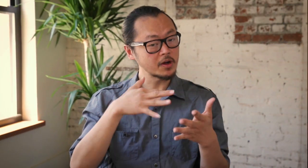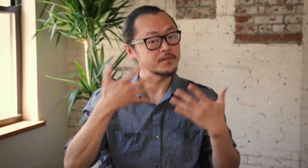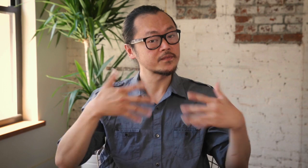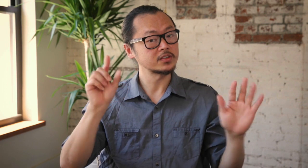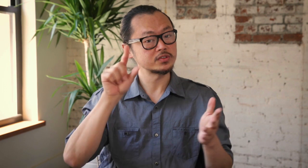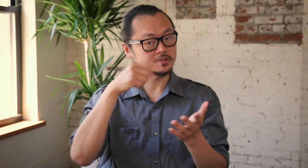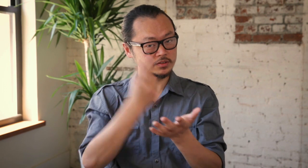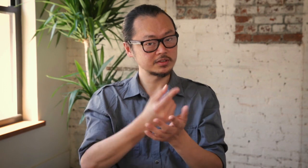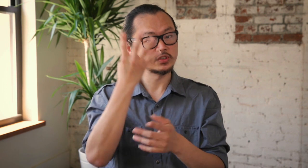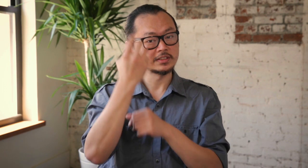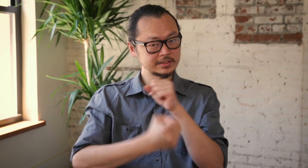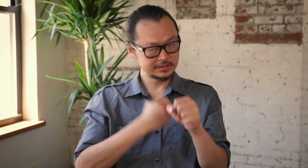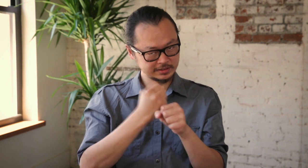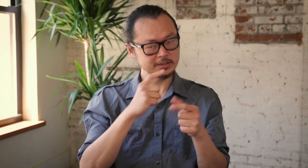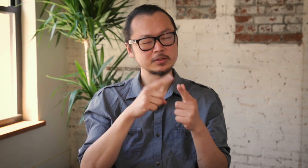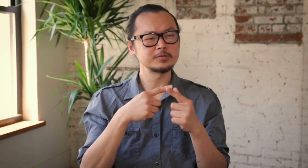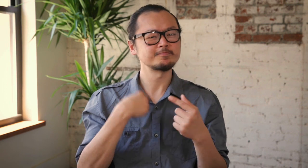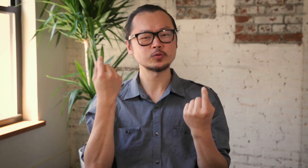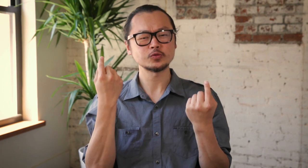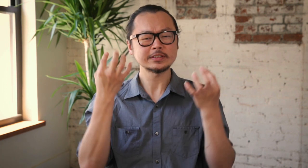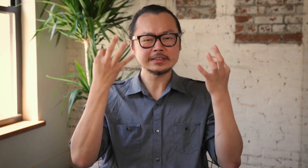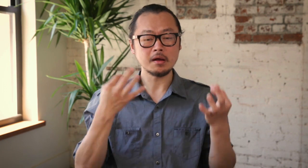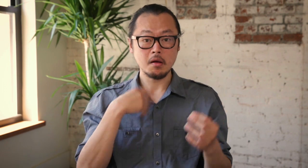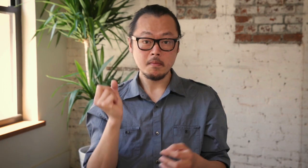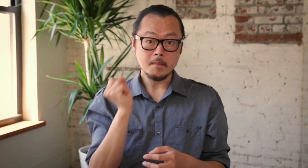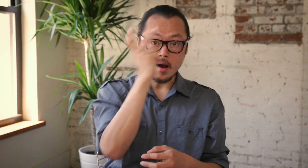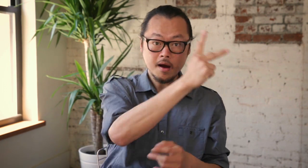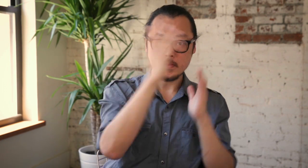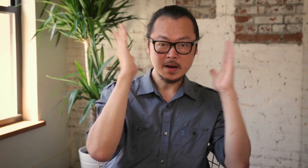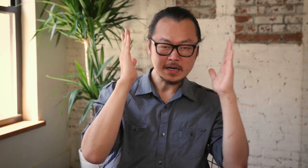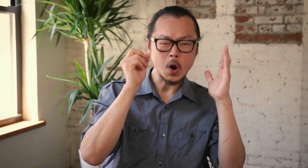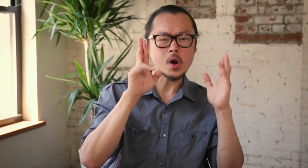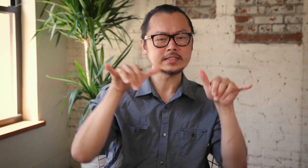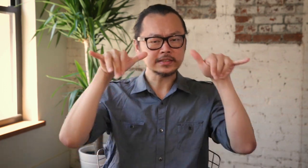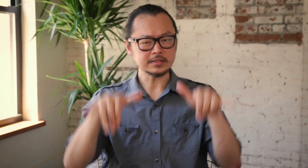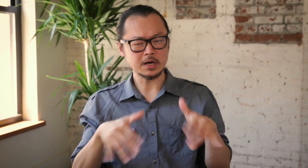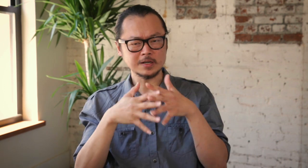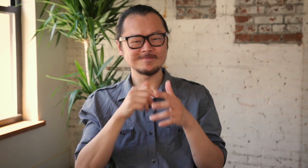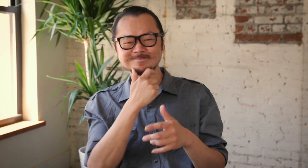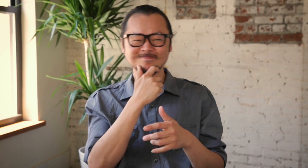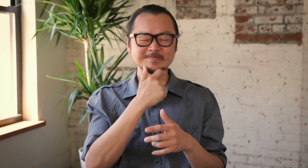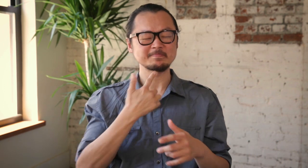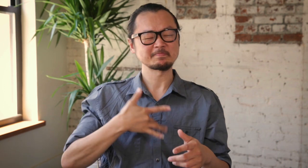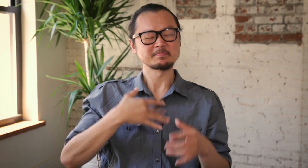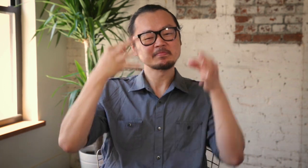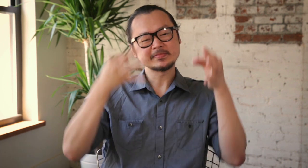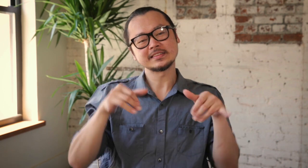After four years of study, I reached a crossroads. Did I want to go back home or stay in America?